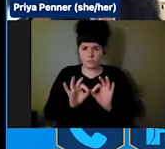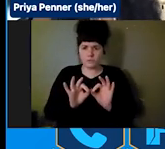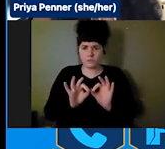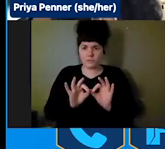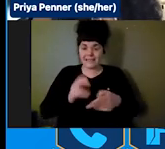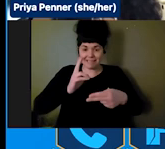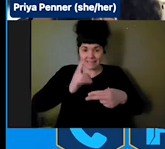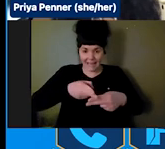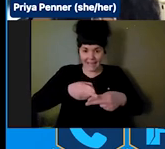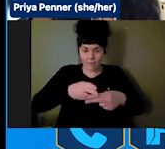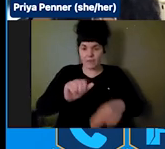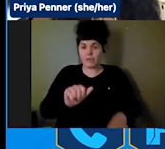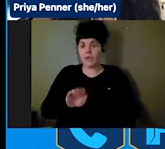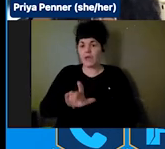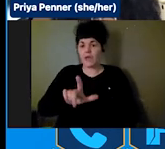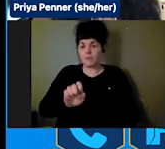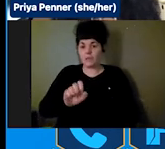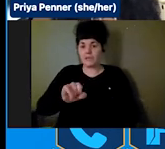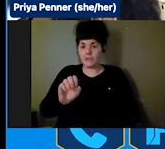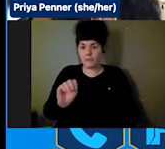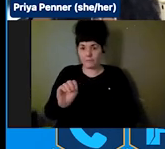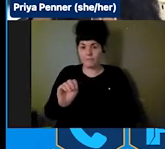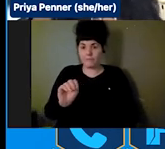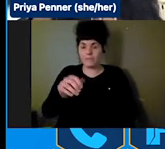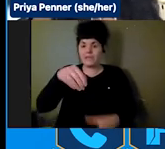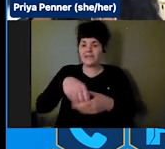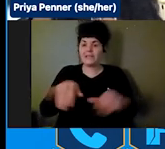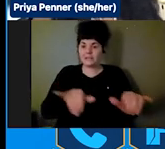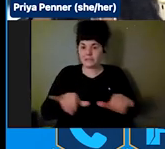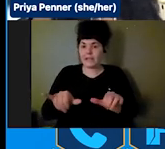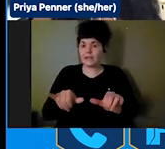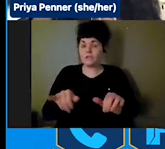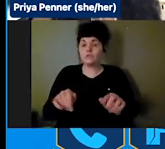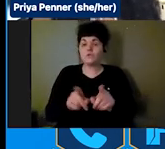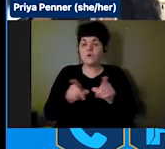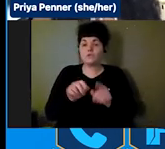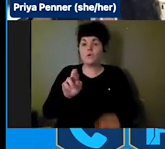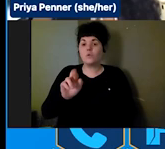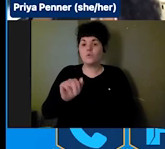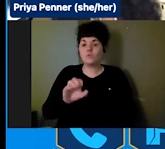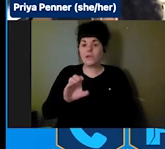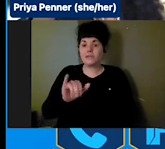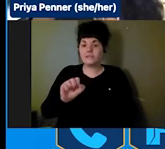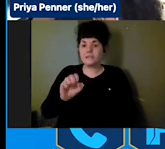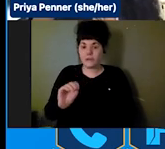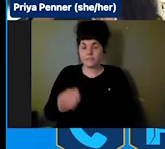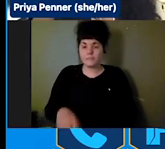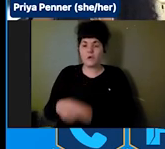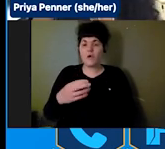found in these standards but then also the racism and the homophobia and the discussions around which lives are